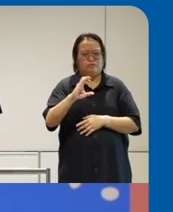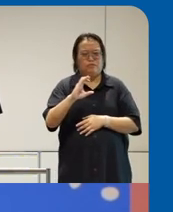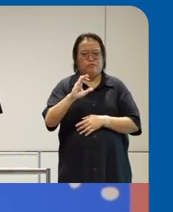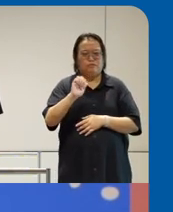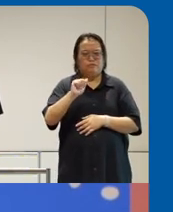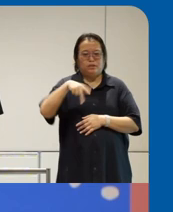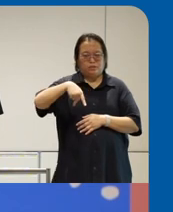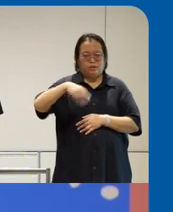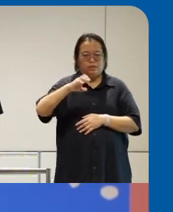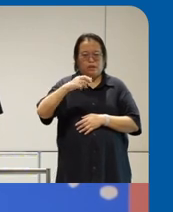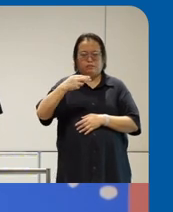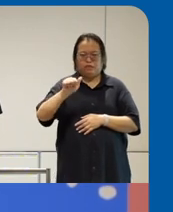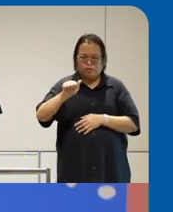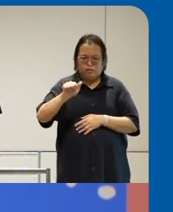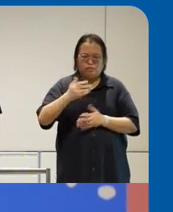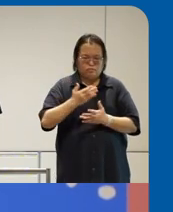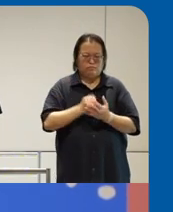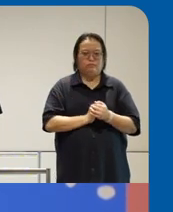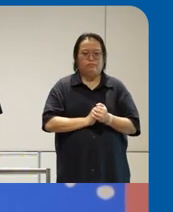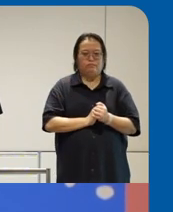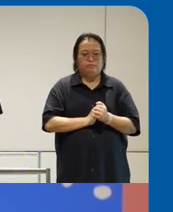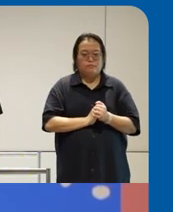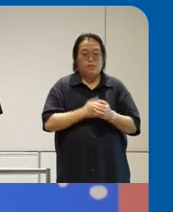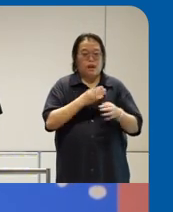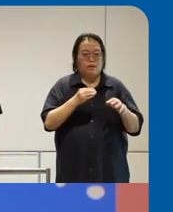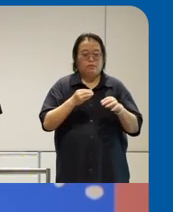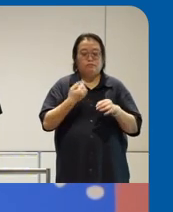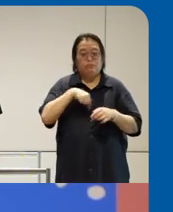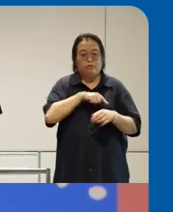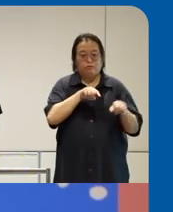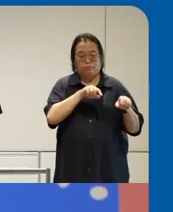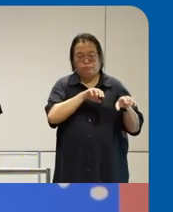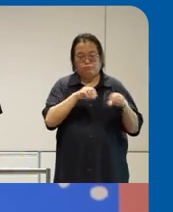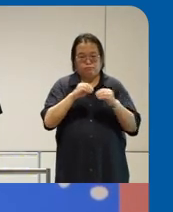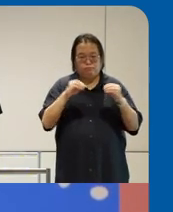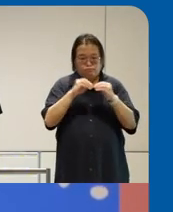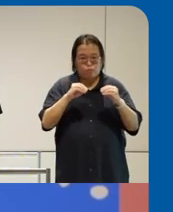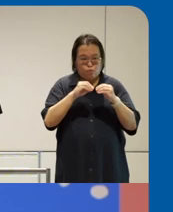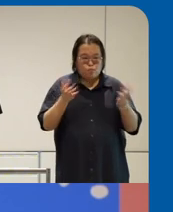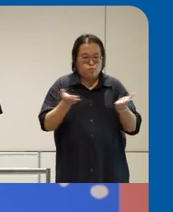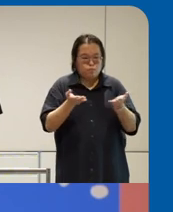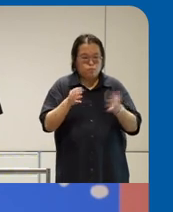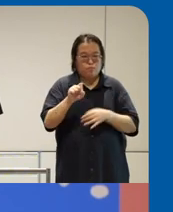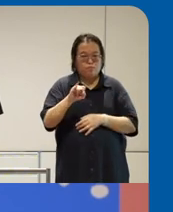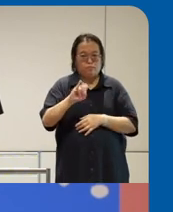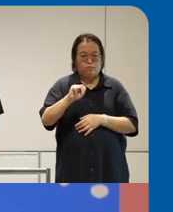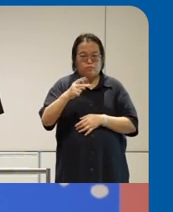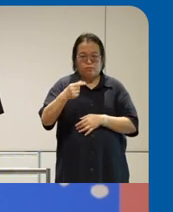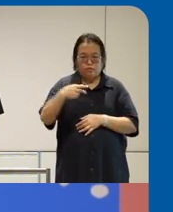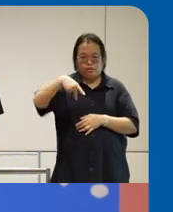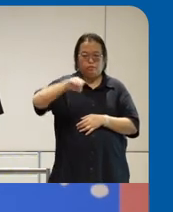are able to scan past um sing pass which is um the the login mechanism that you have to go through so